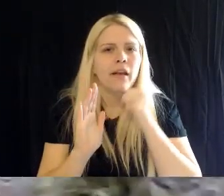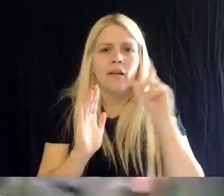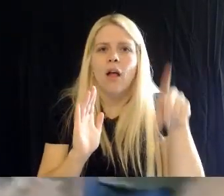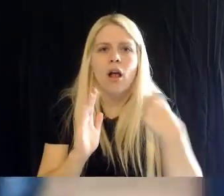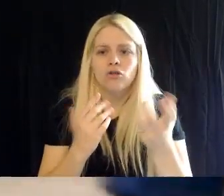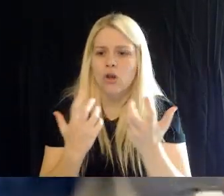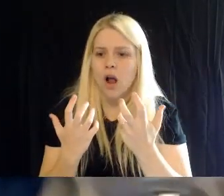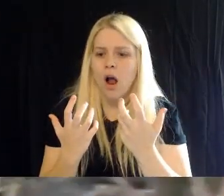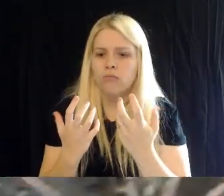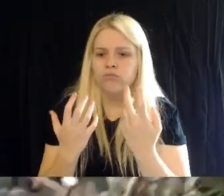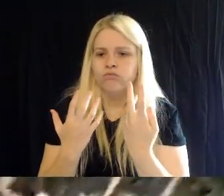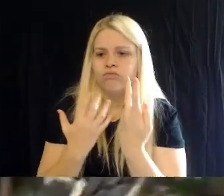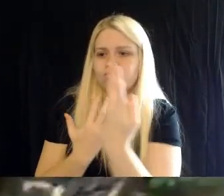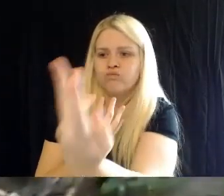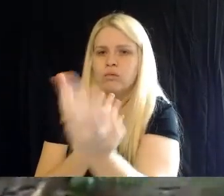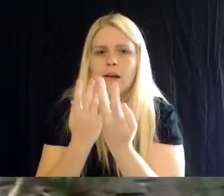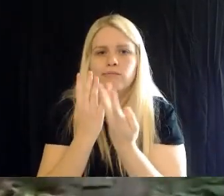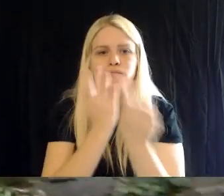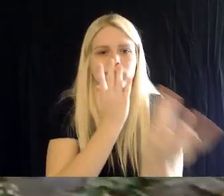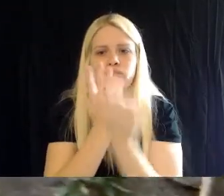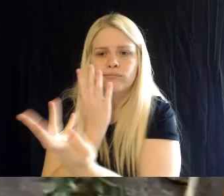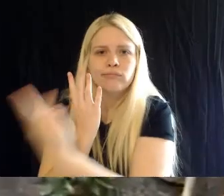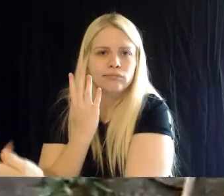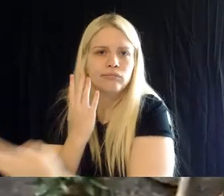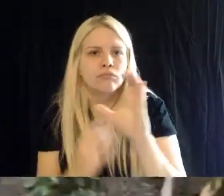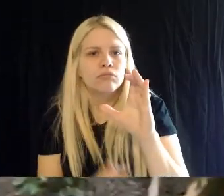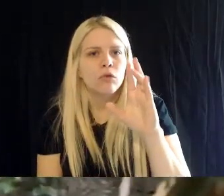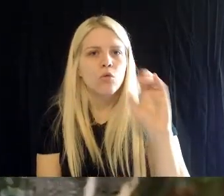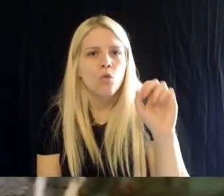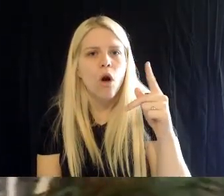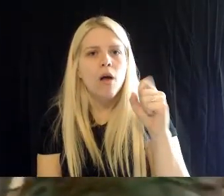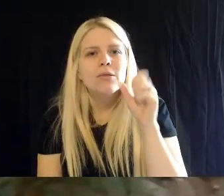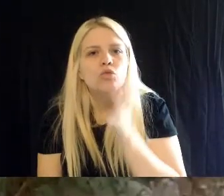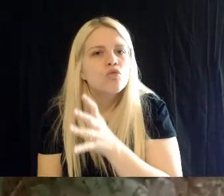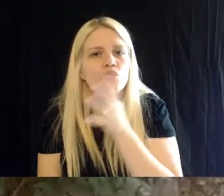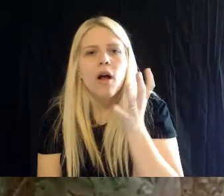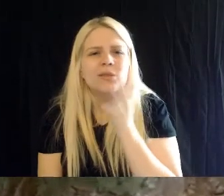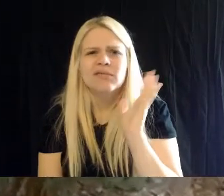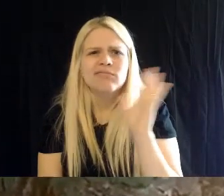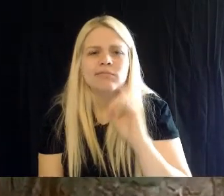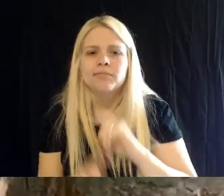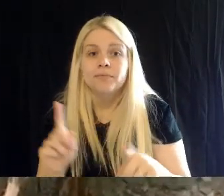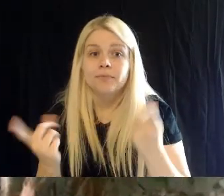have to till up every year- they can actually plant right into the the old